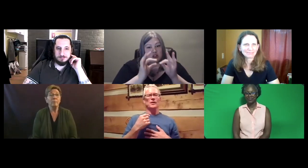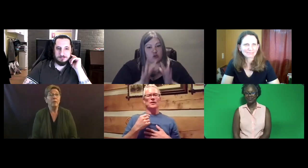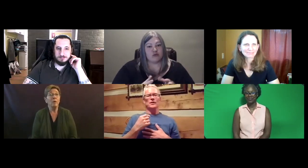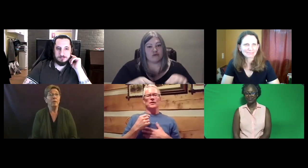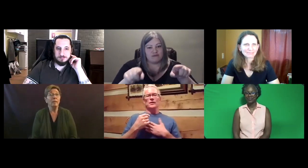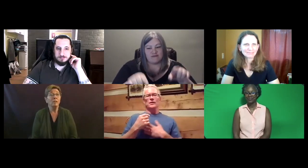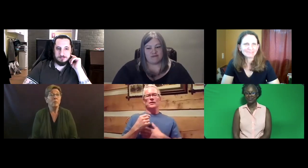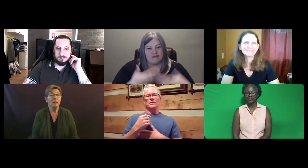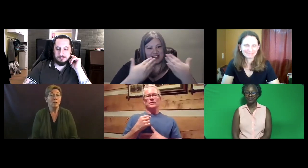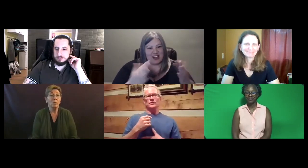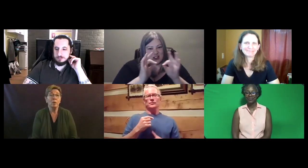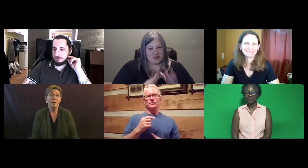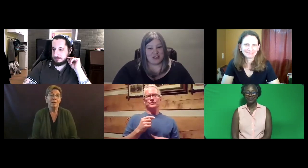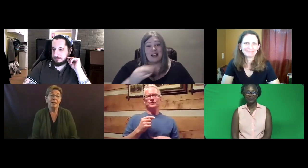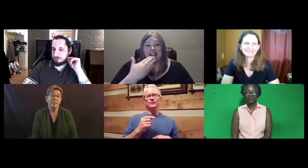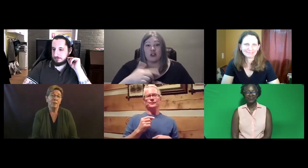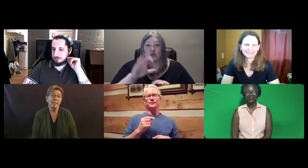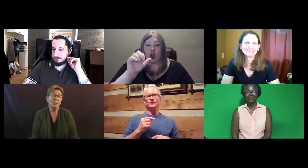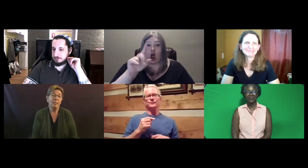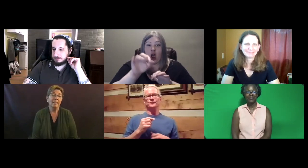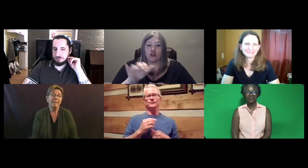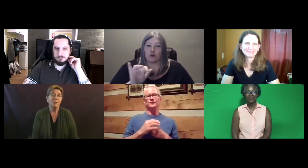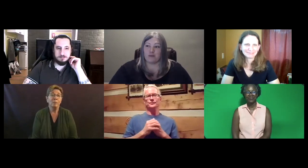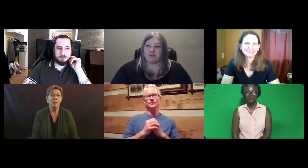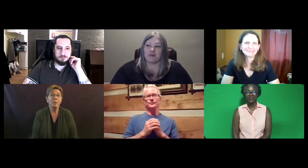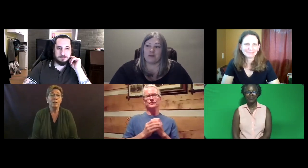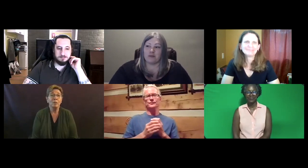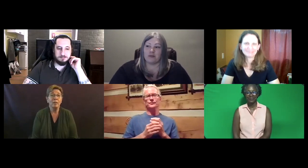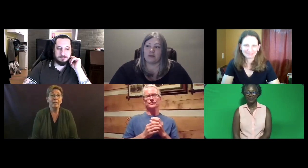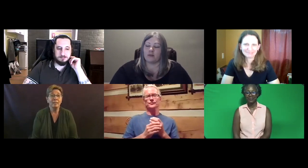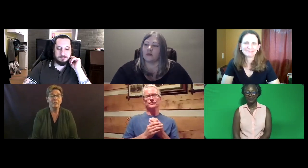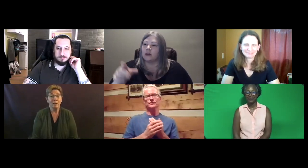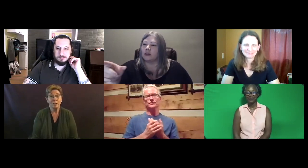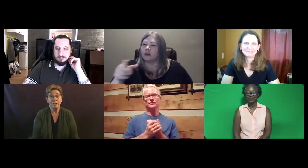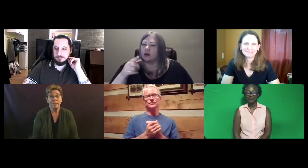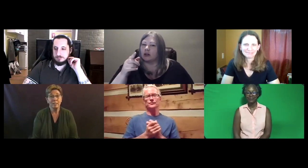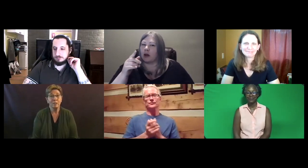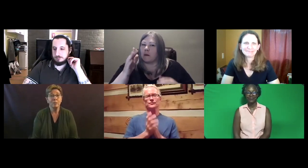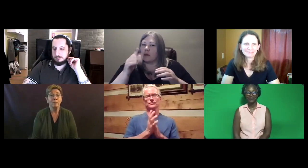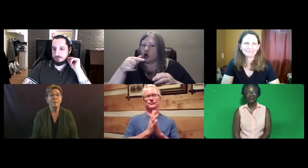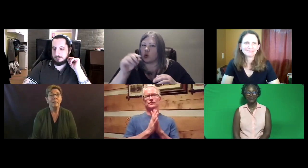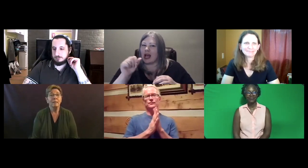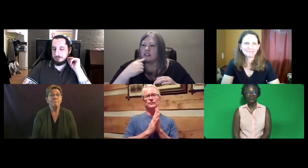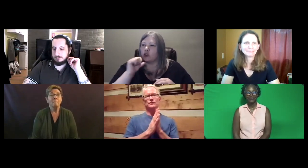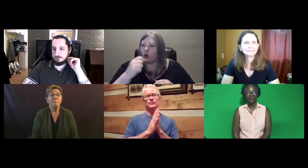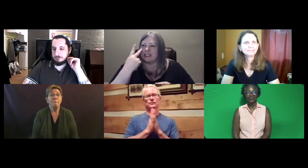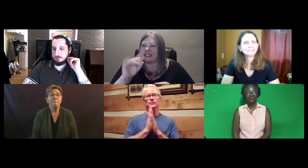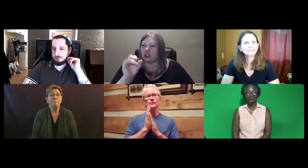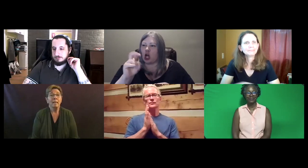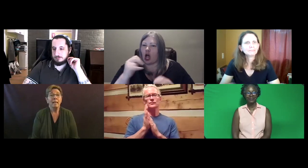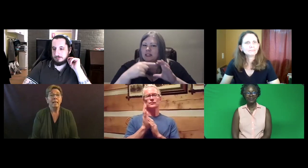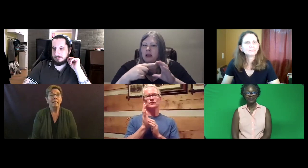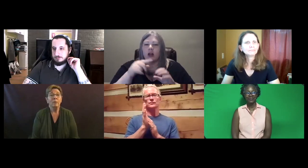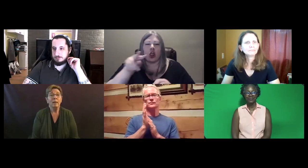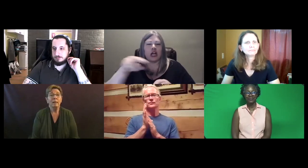But Ody wanted to stress to thank the interpreters and also thanks to CART services too.